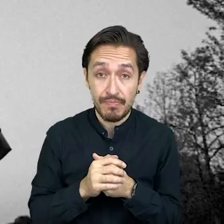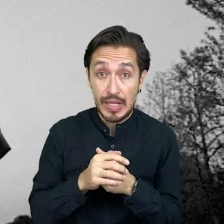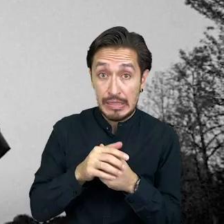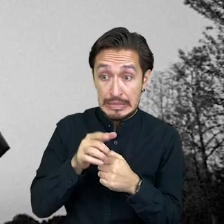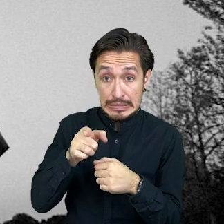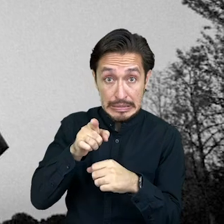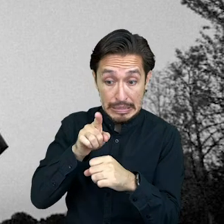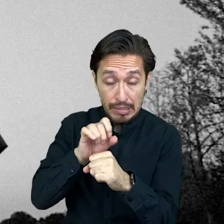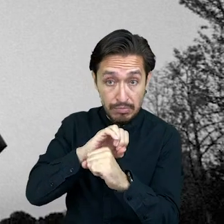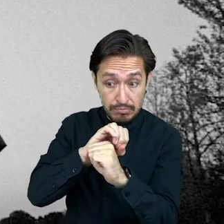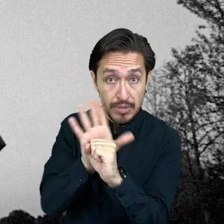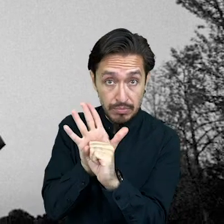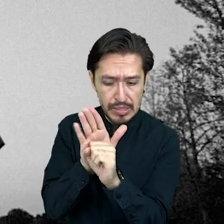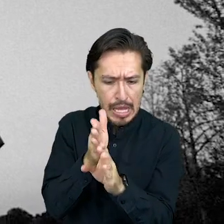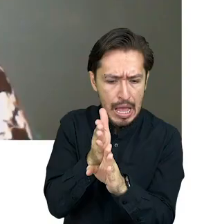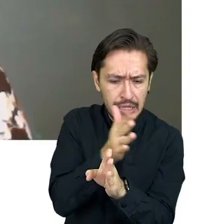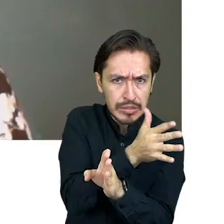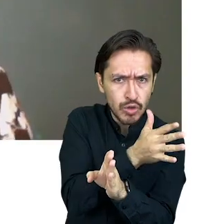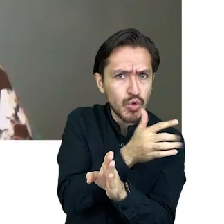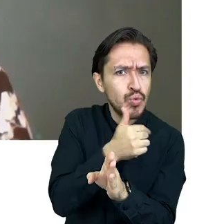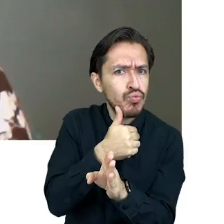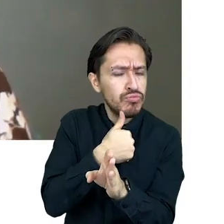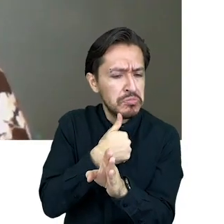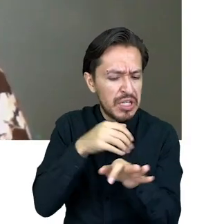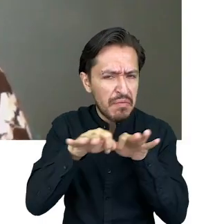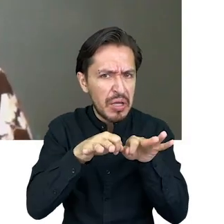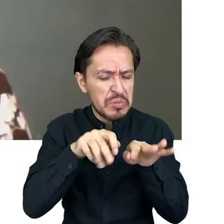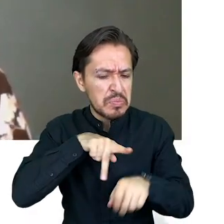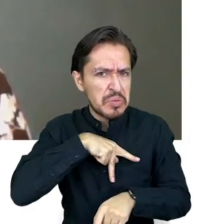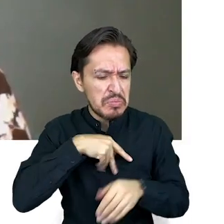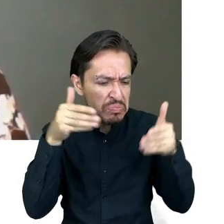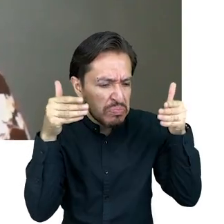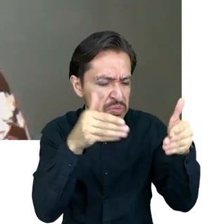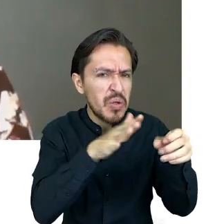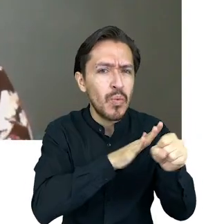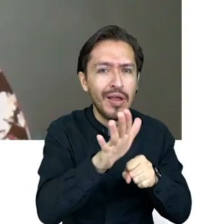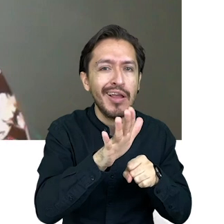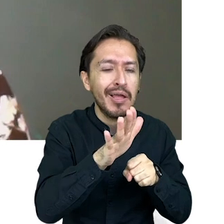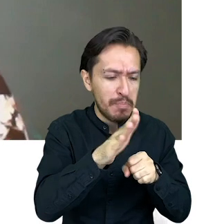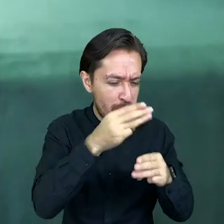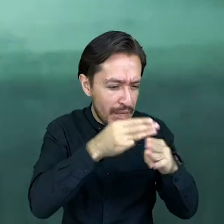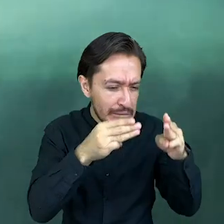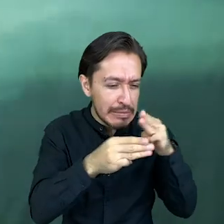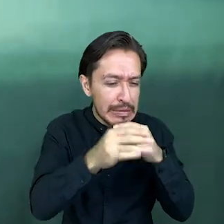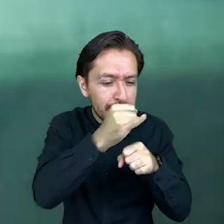Before the pandemic, most of my work consisted of material experimentation.